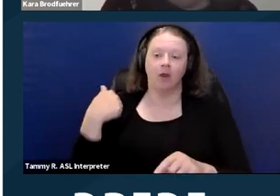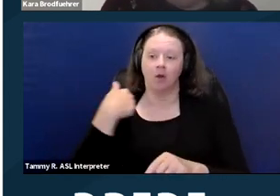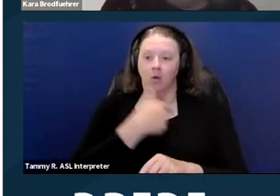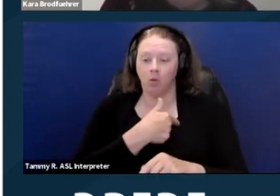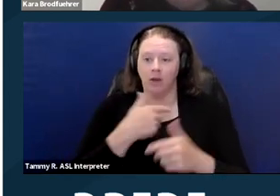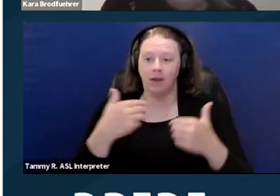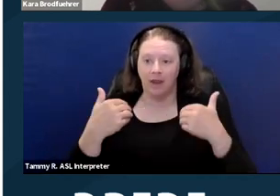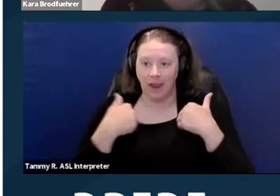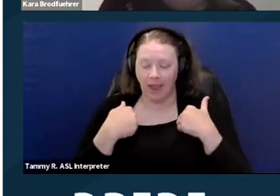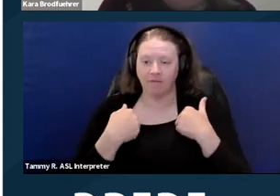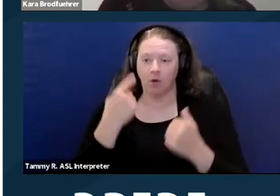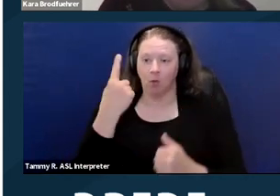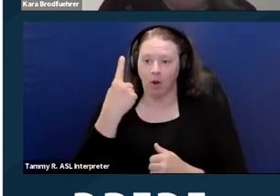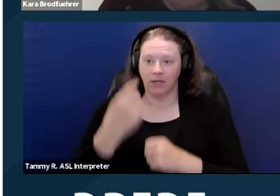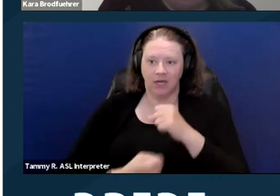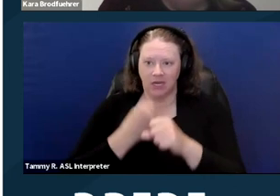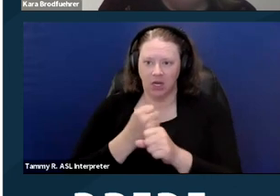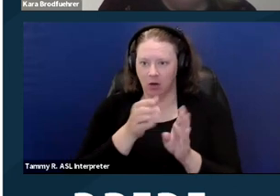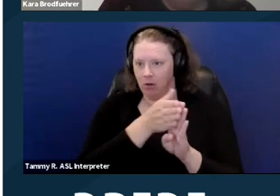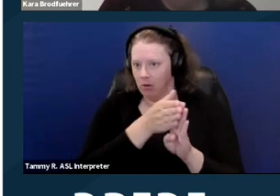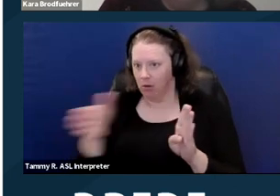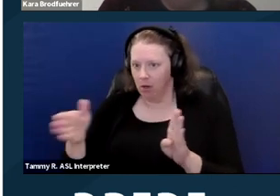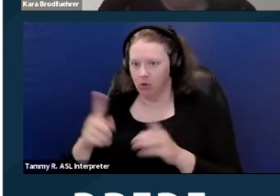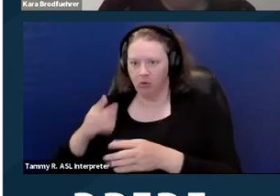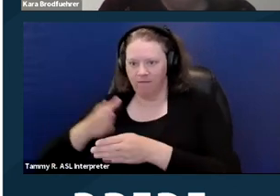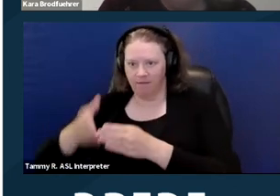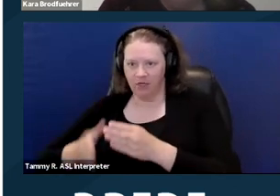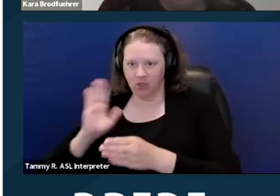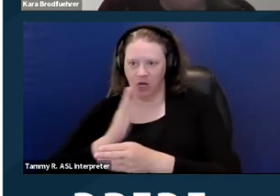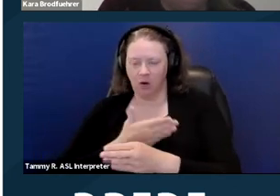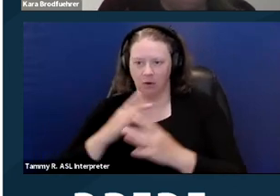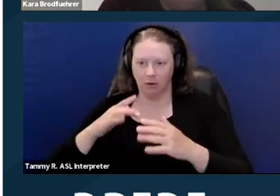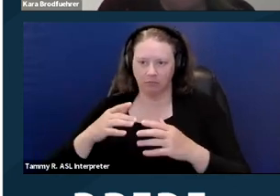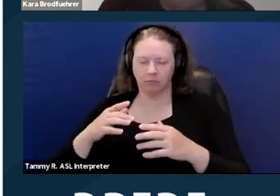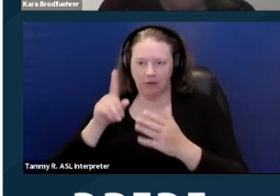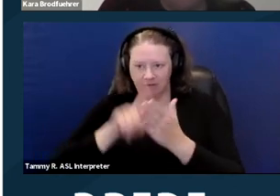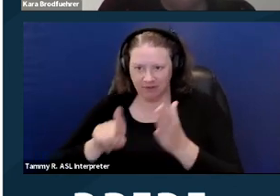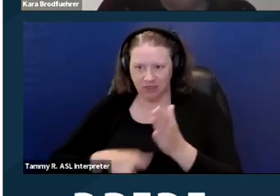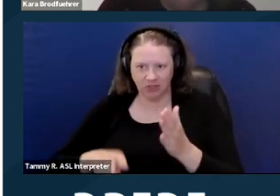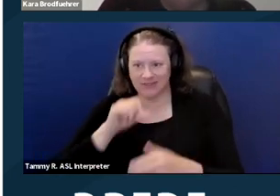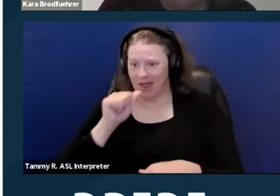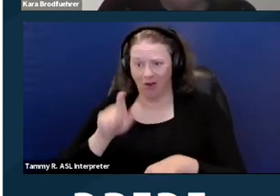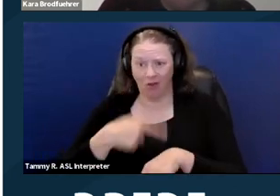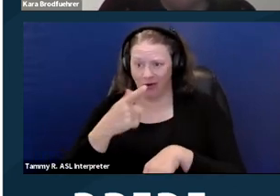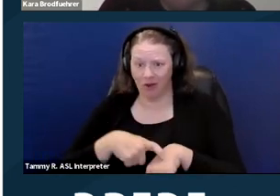by the complainant to complete our investigation, which is not a very long amount of time. Next slide.